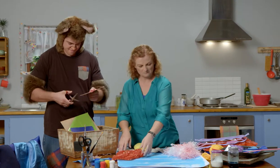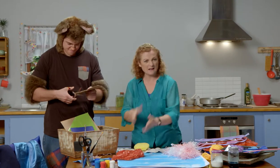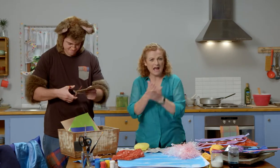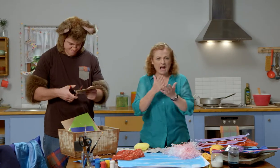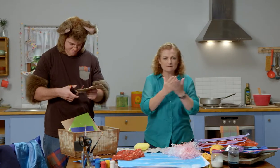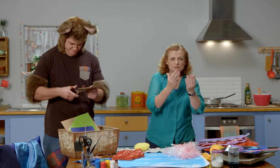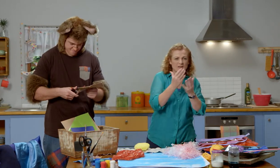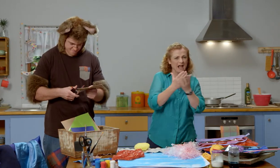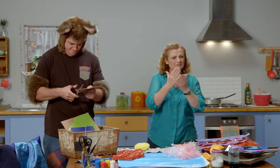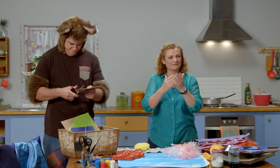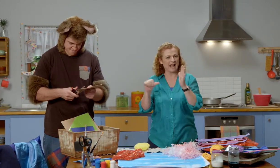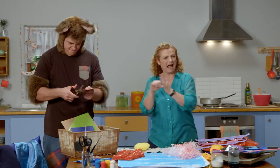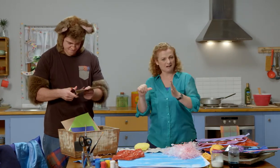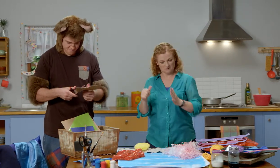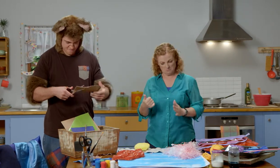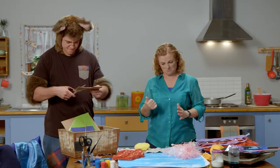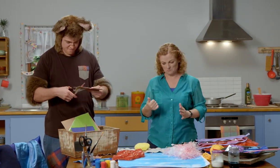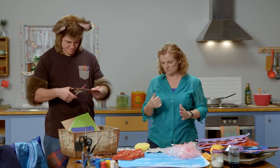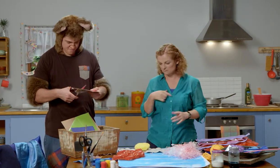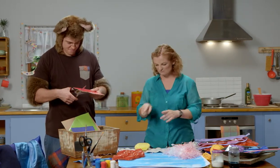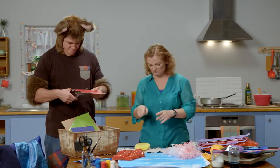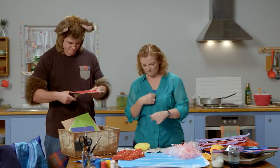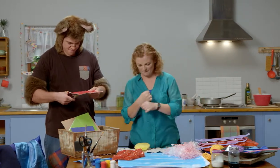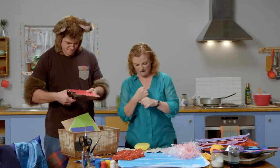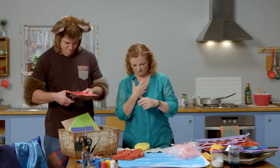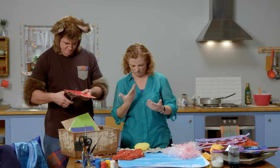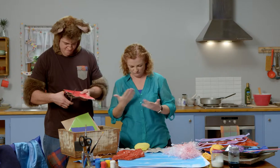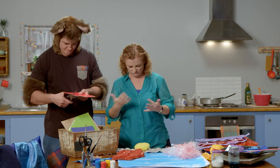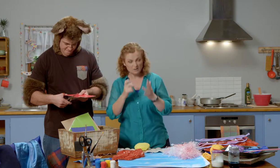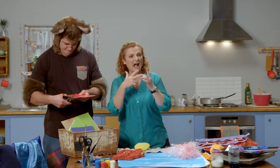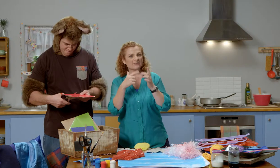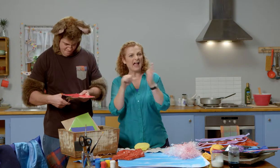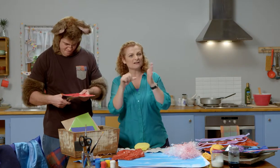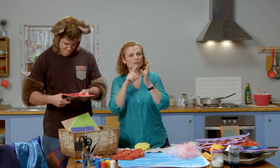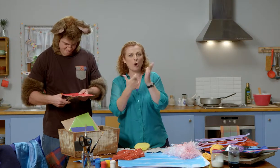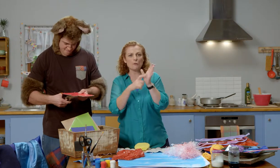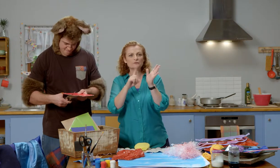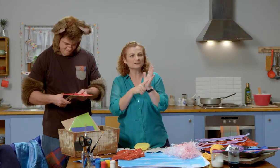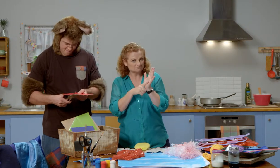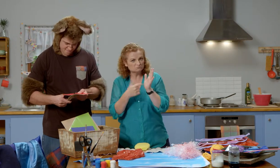This is soft but it’s also hard, so I might cut it and use it to make some coral.